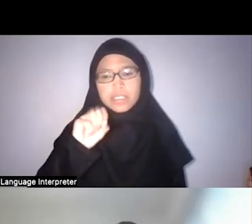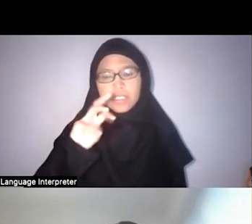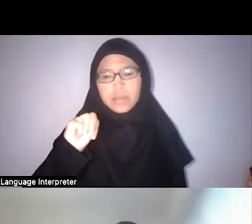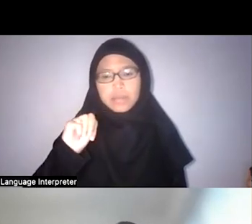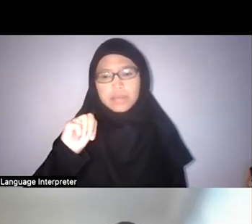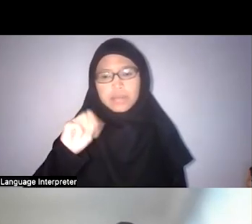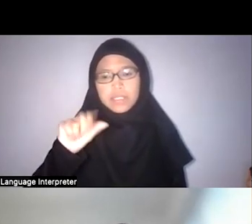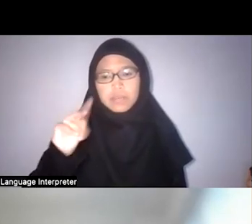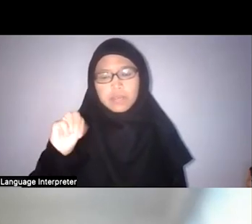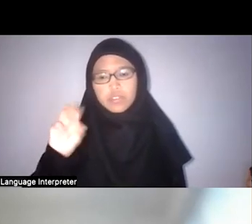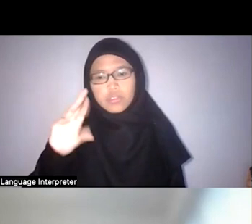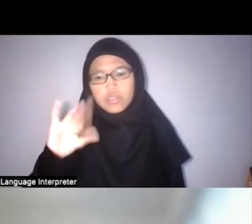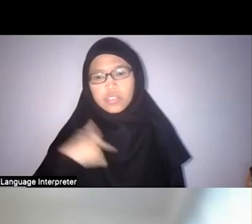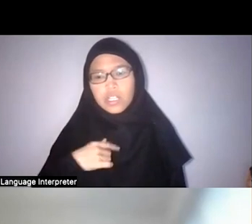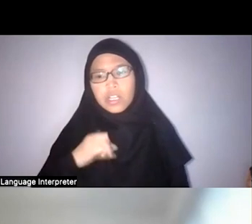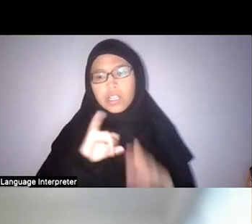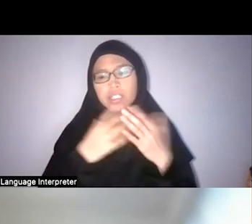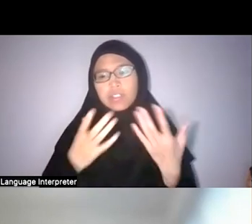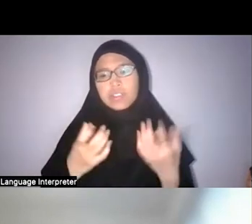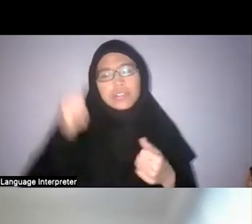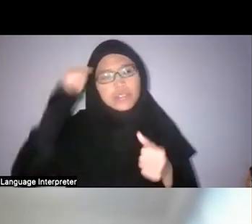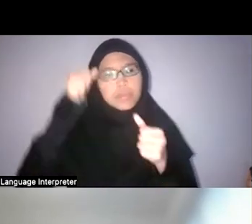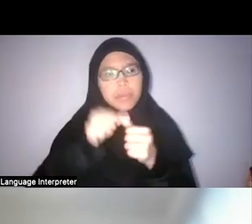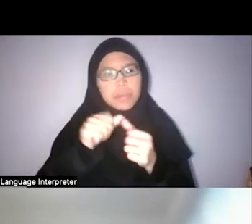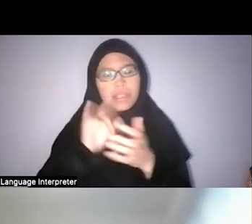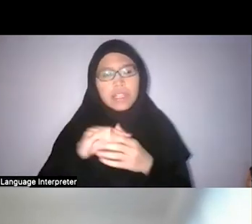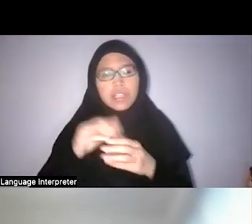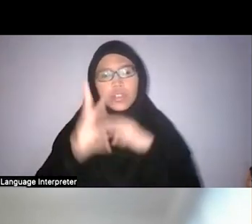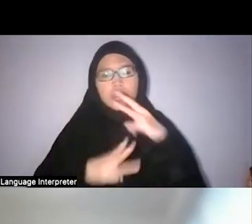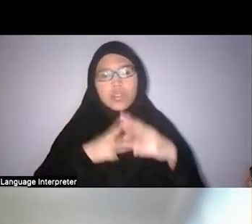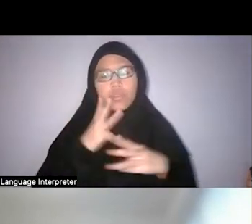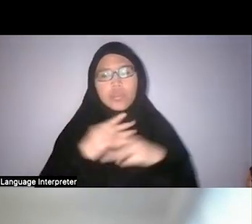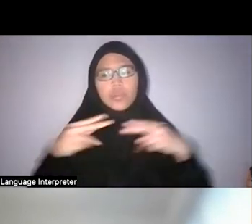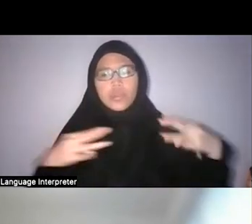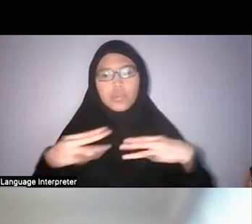I just remembered that during World War Two, during the Japanese Occupation,